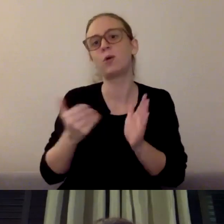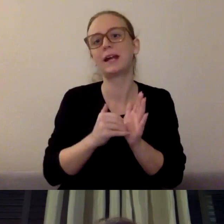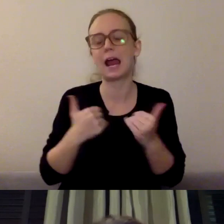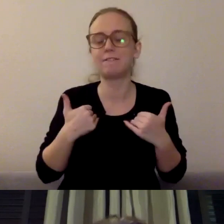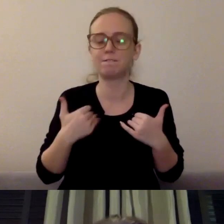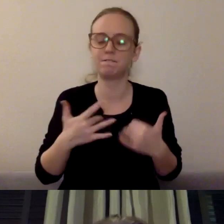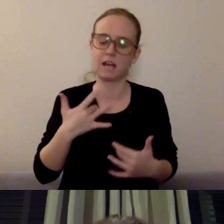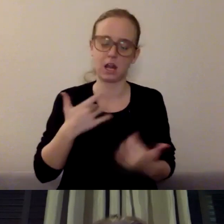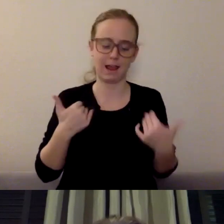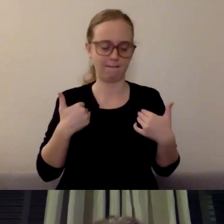that we can help with.